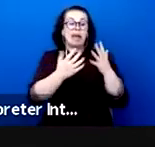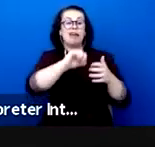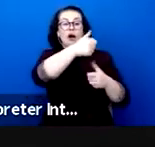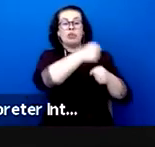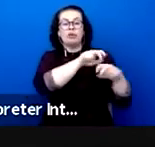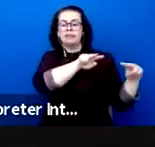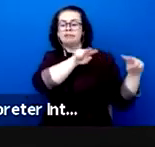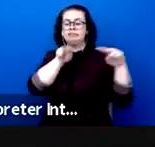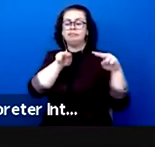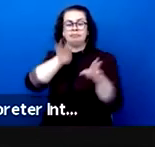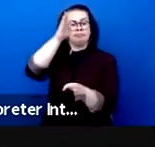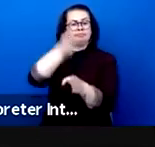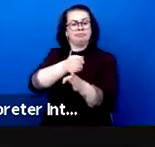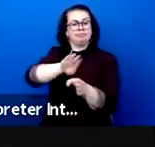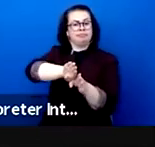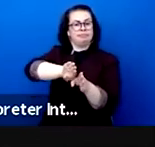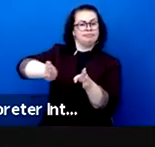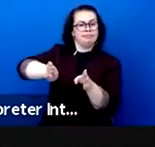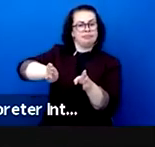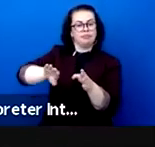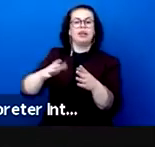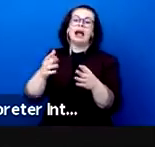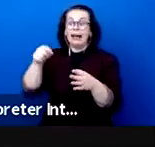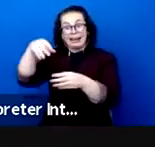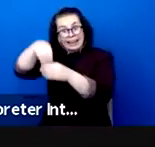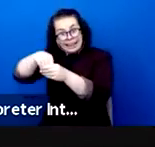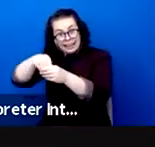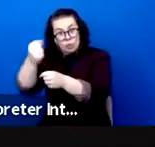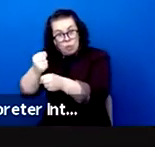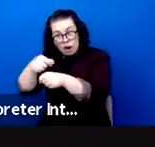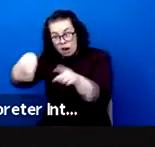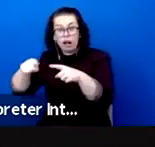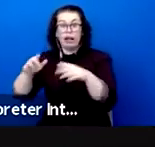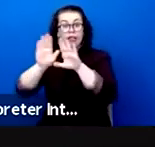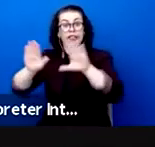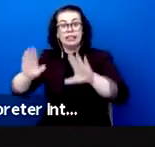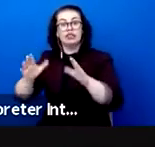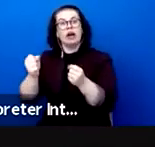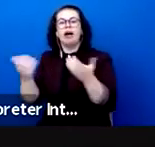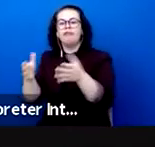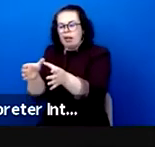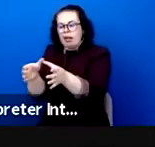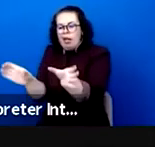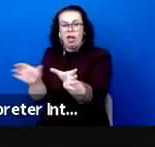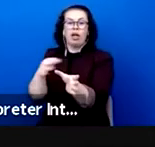public theater sector and the sector of subsidized, independent companies of artists,